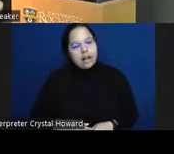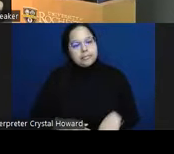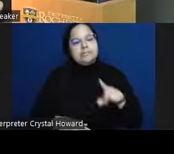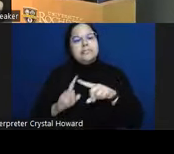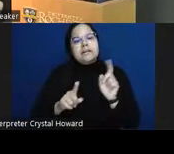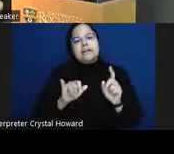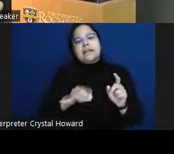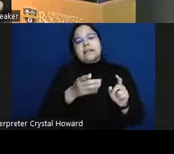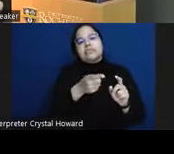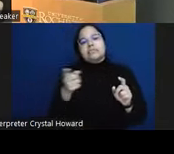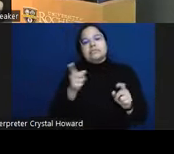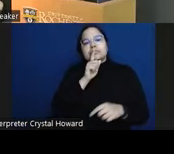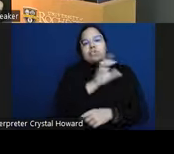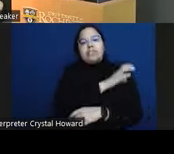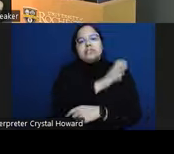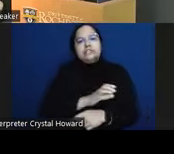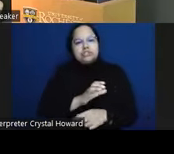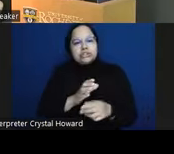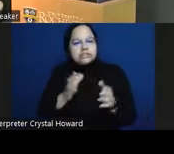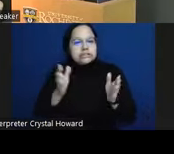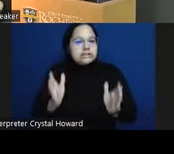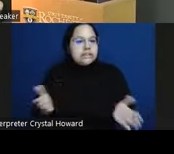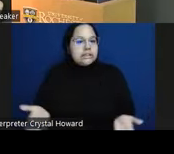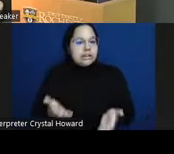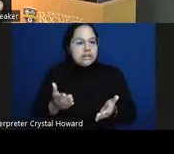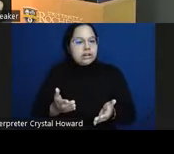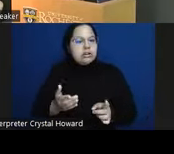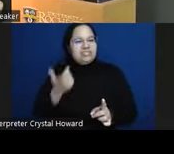some interesting statistics but they're generally not the one that you are most excited about what